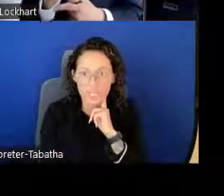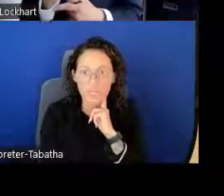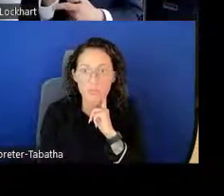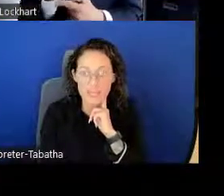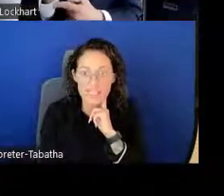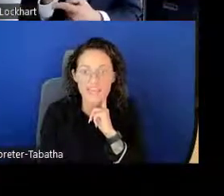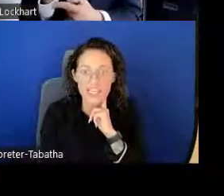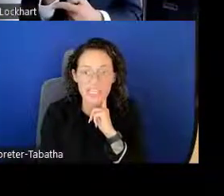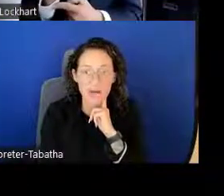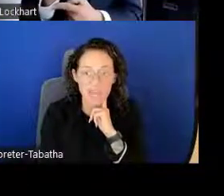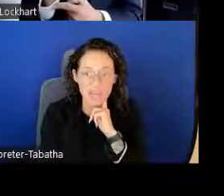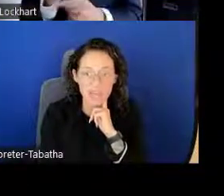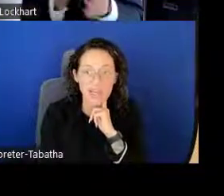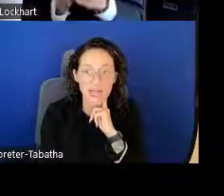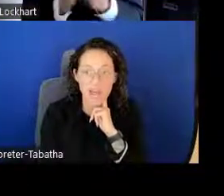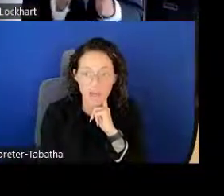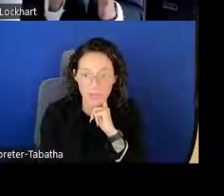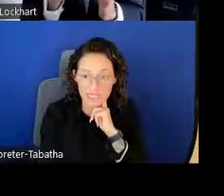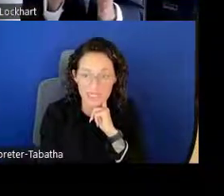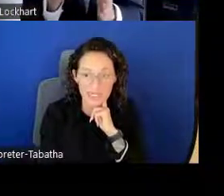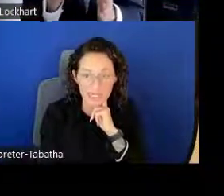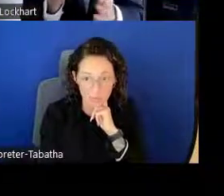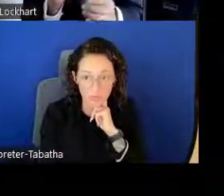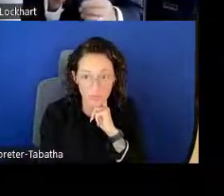You must have an eRA Commons account